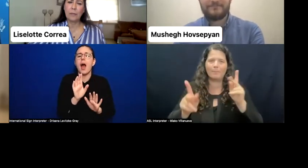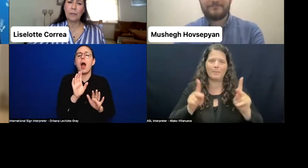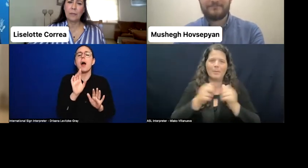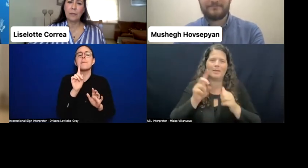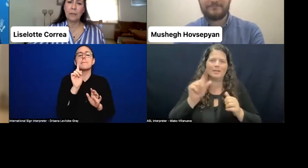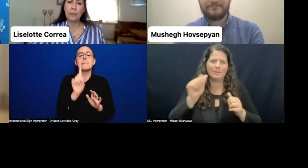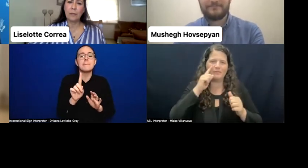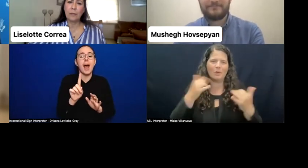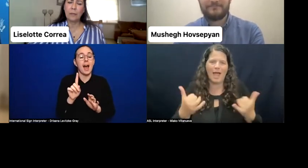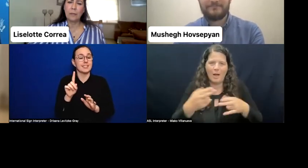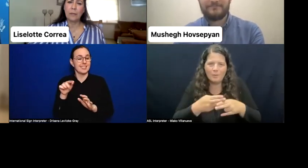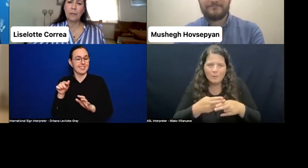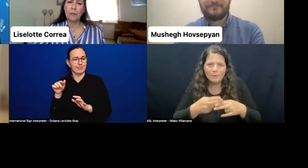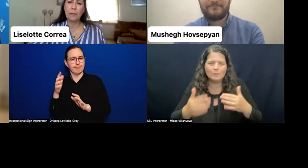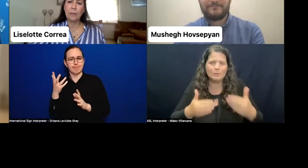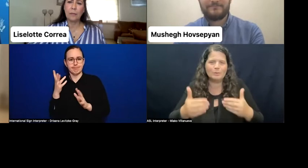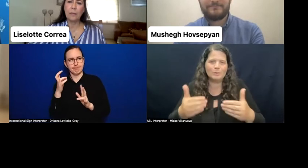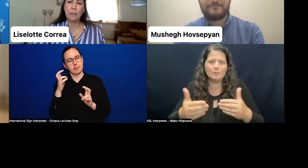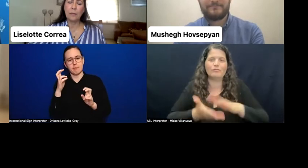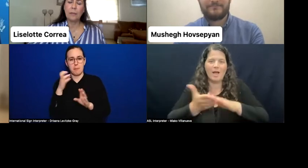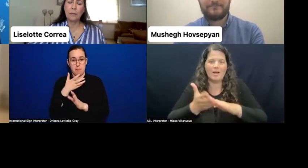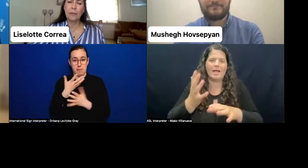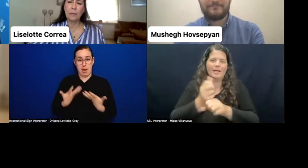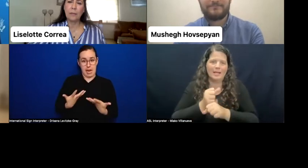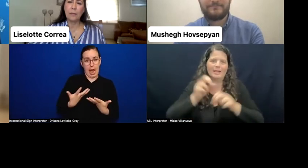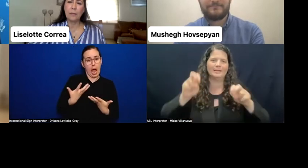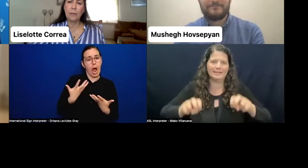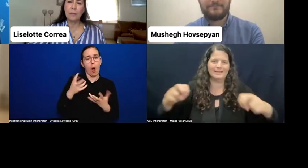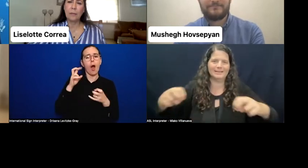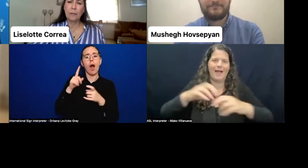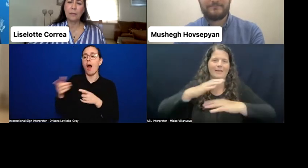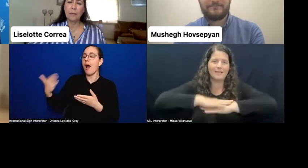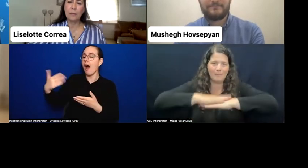to run their seats at the table, to have their own mic,